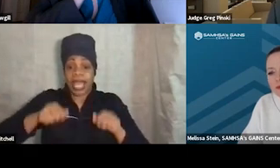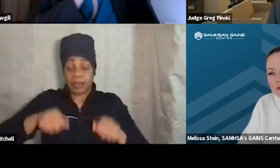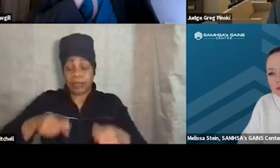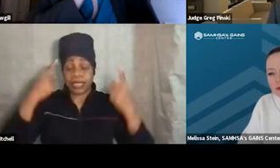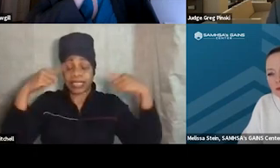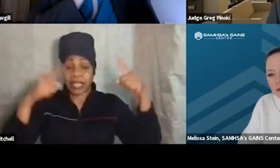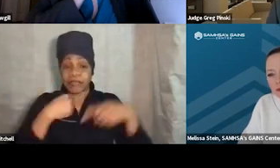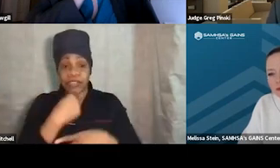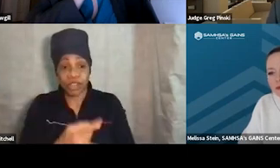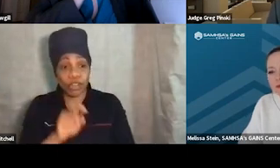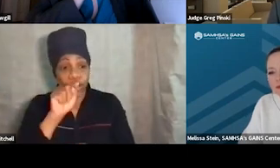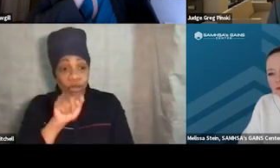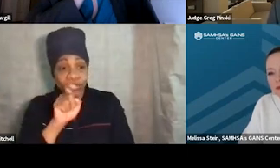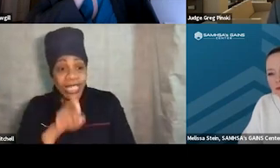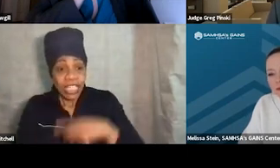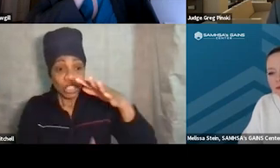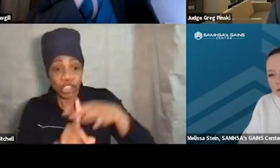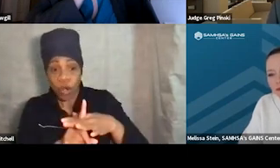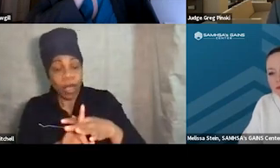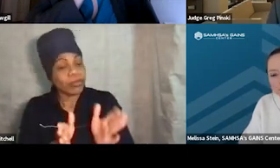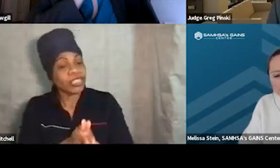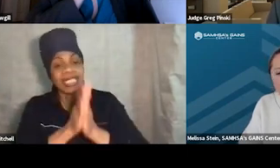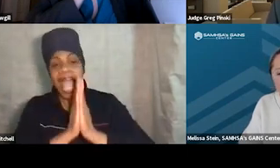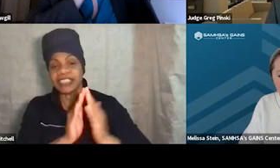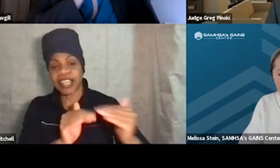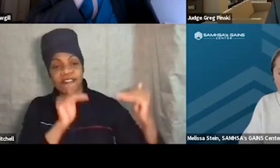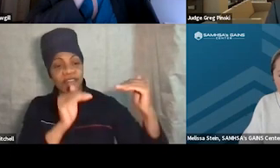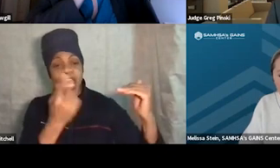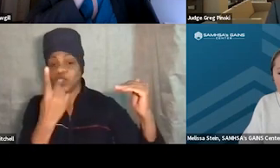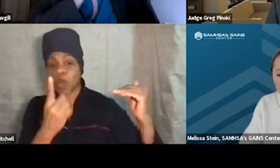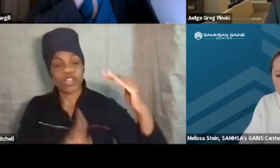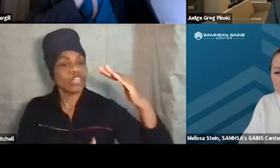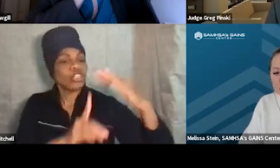That's all we're asking in this phase. Phase one, just please show up. Show up.